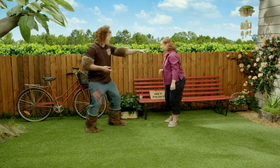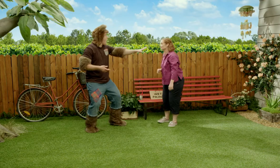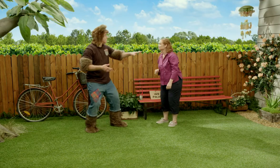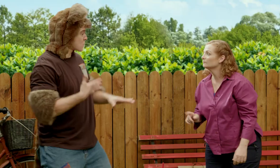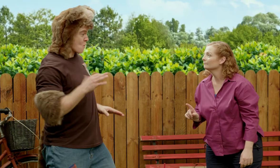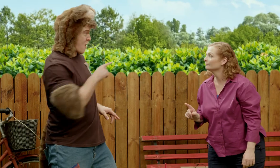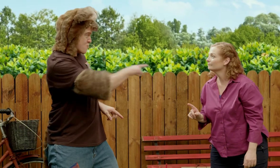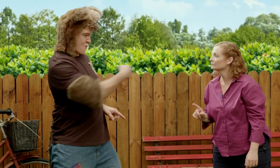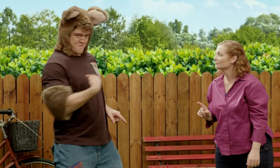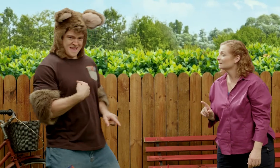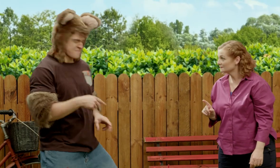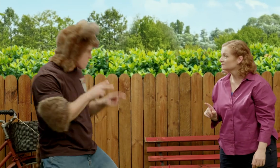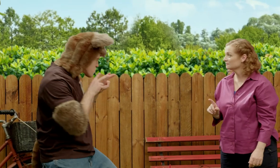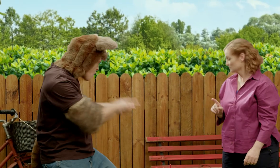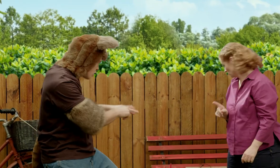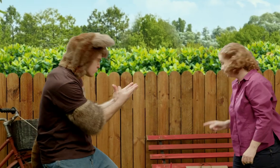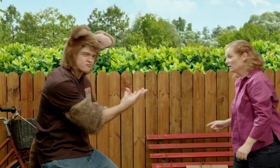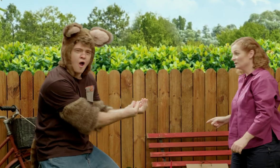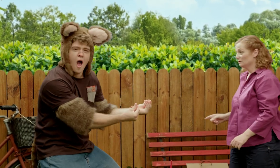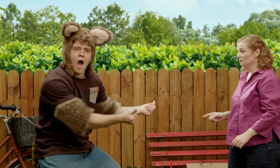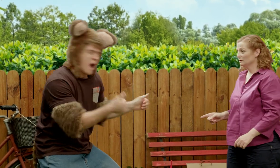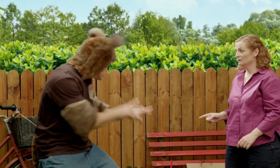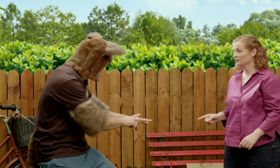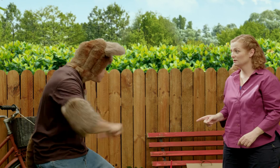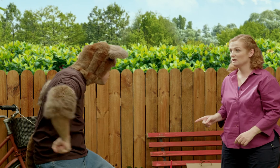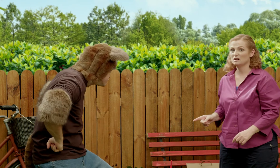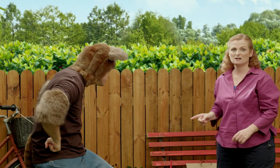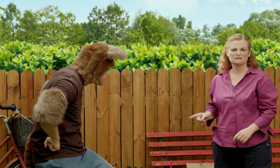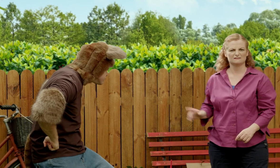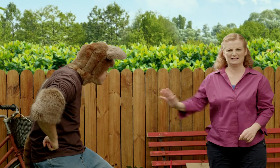Hey Sally, why don't you and I stay here and watch the paint dry?